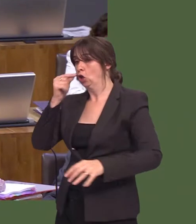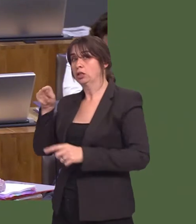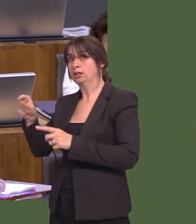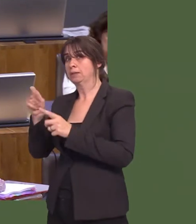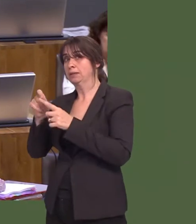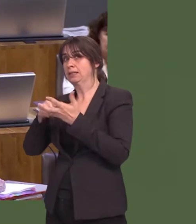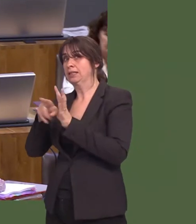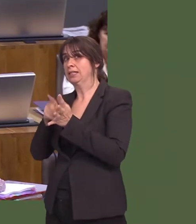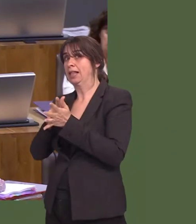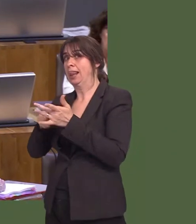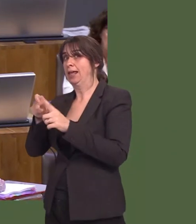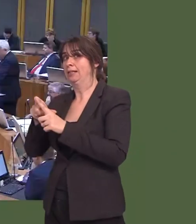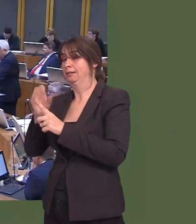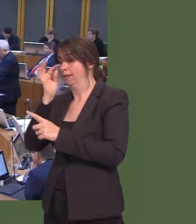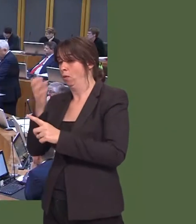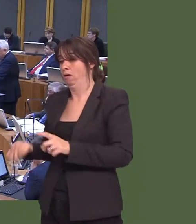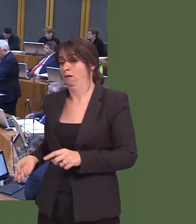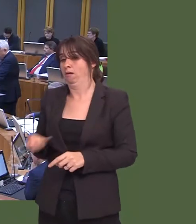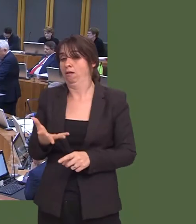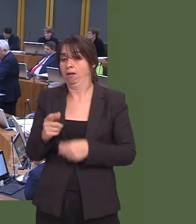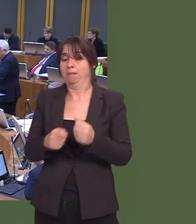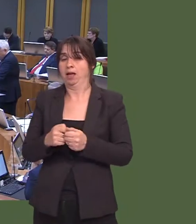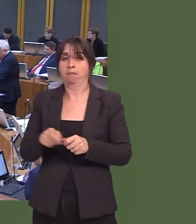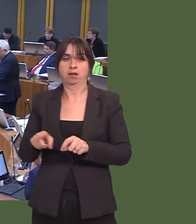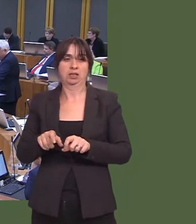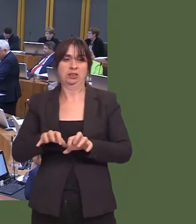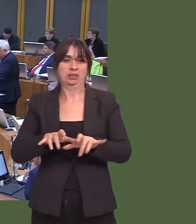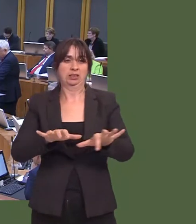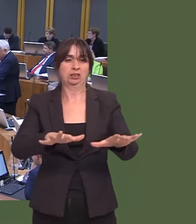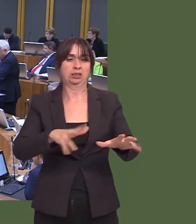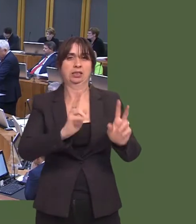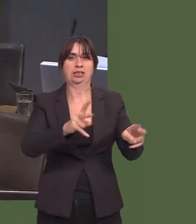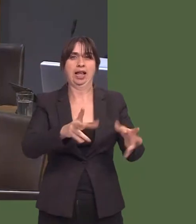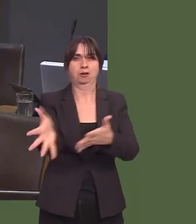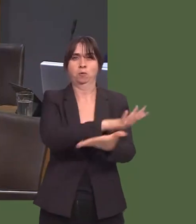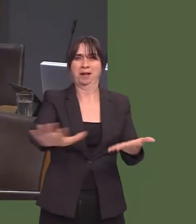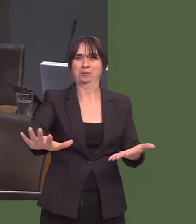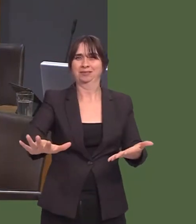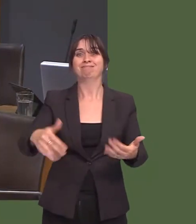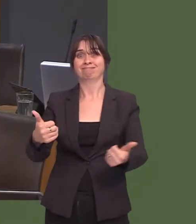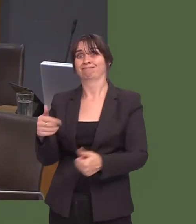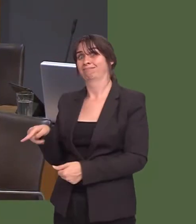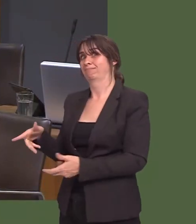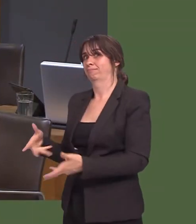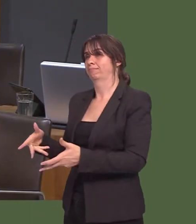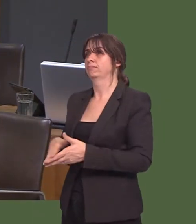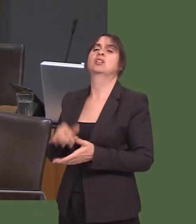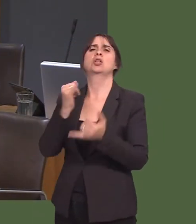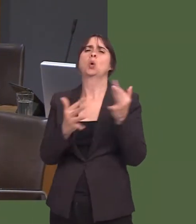Mike Hedges: Can I thank the First Minister for his answer? As people are well aware both here, and definitely in Swansea, Swansea is very much the capital